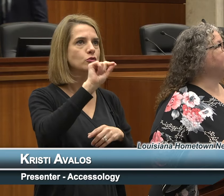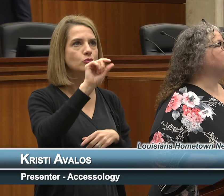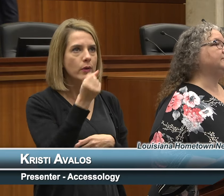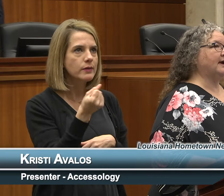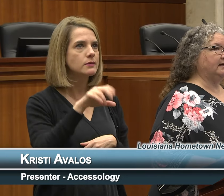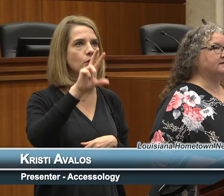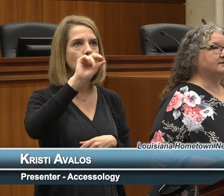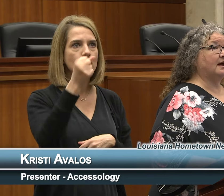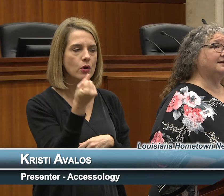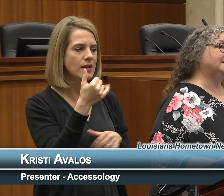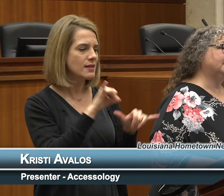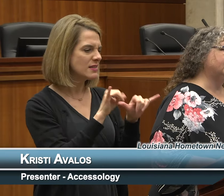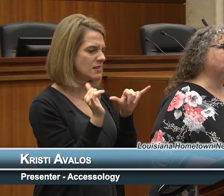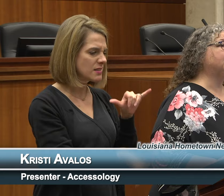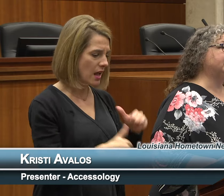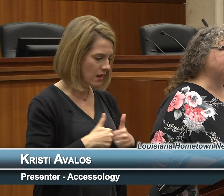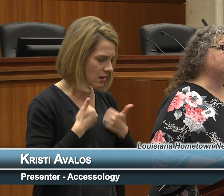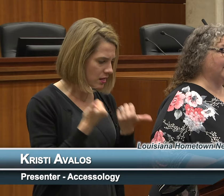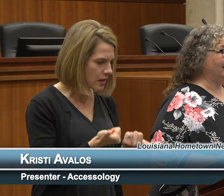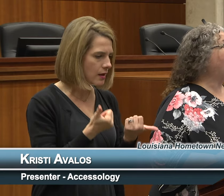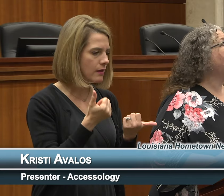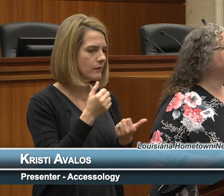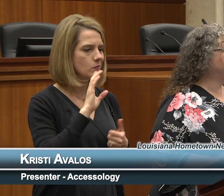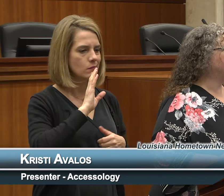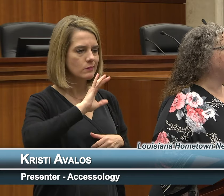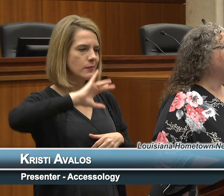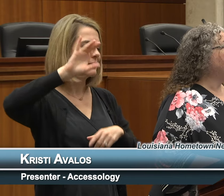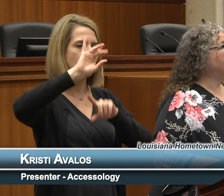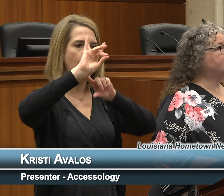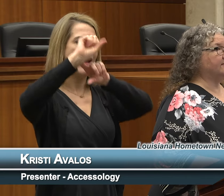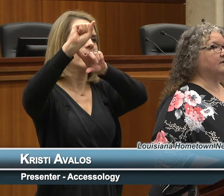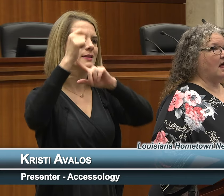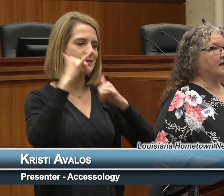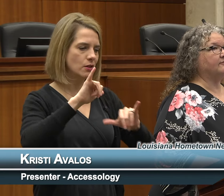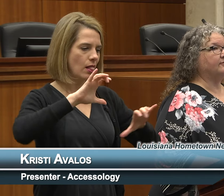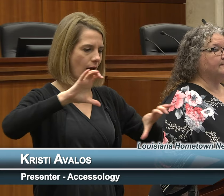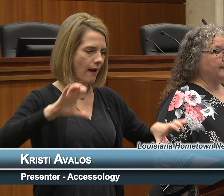there in their 80s and 90s and still participate actively in civic life.